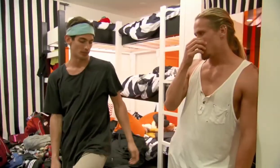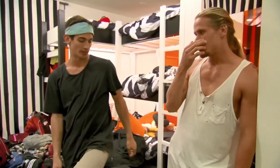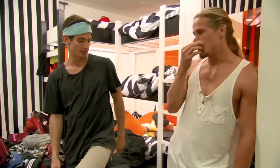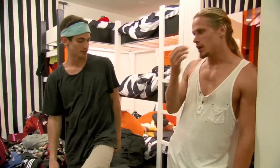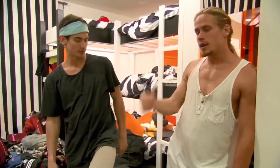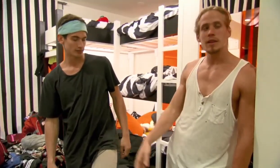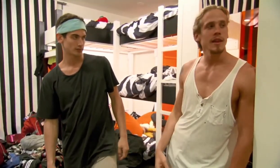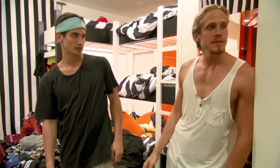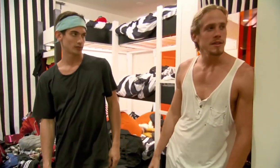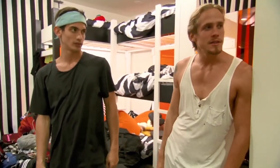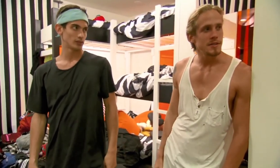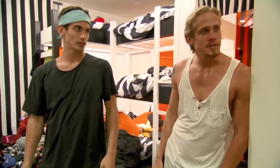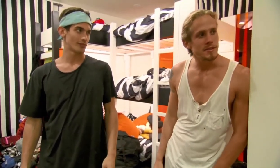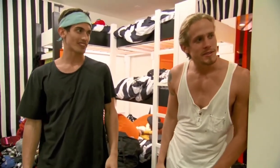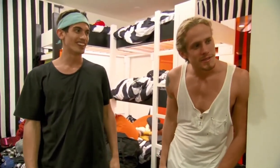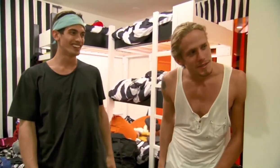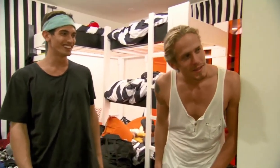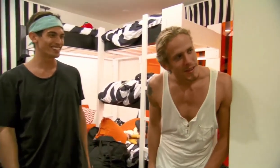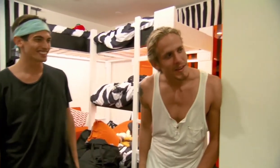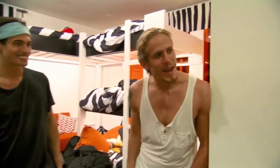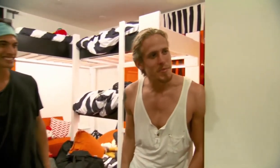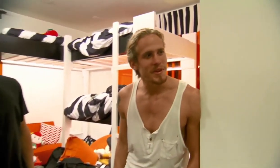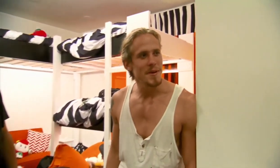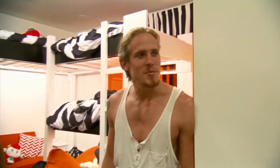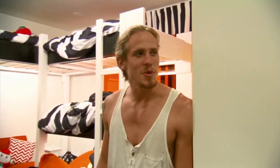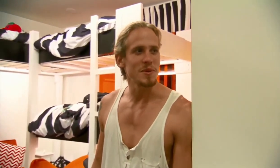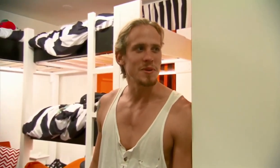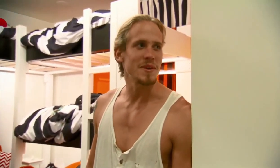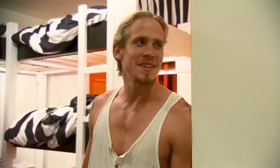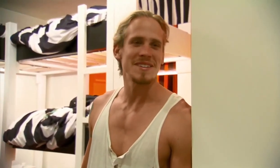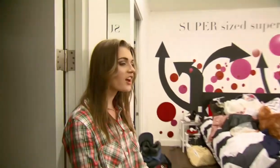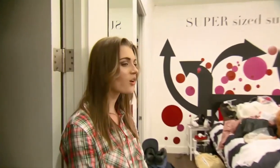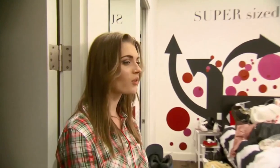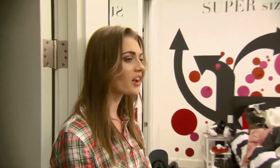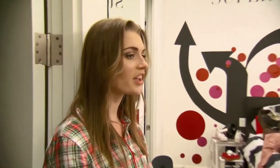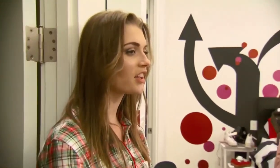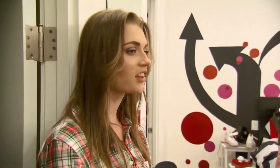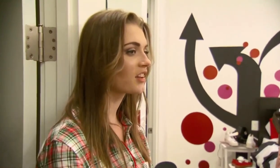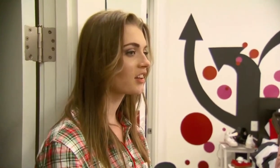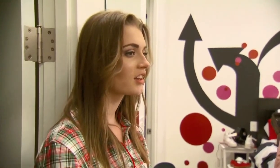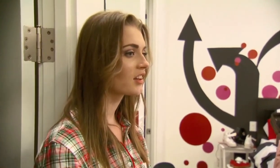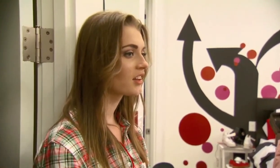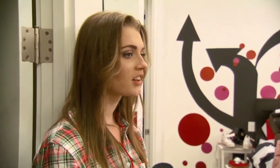I'm trying to get Lacey to just nap it up with me No way